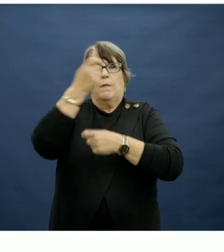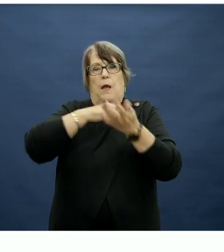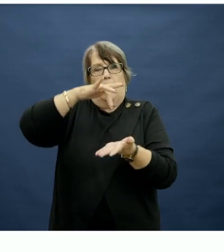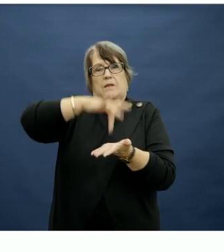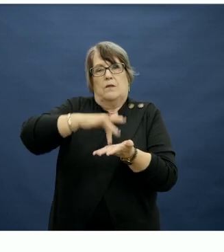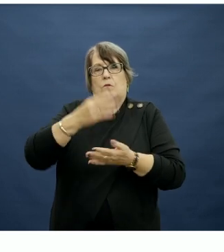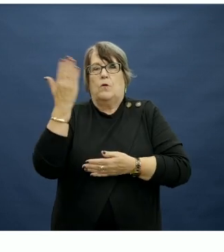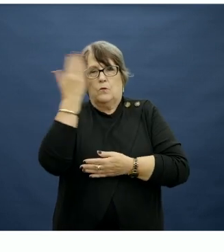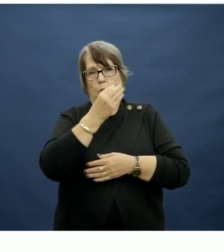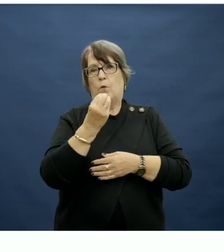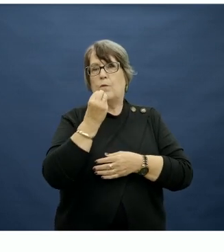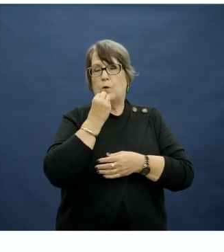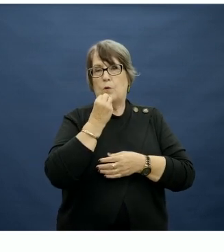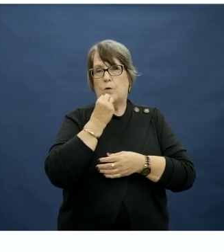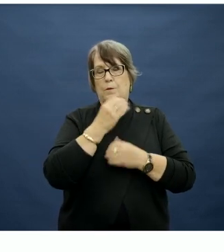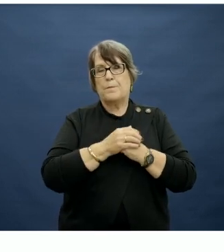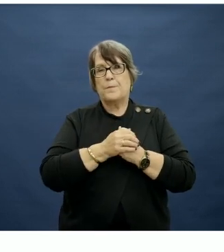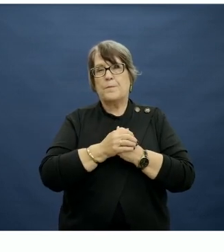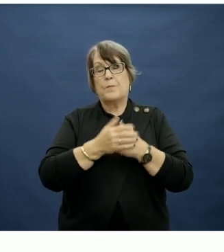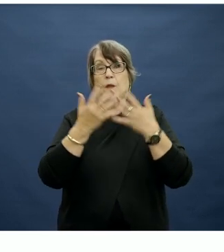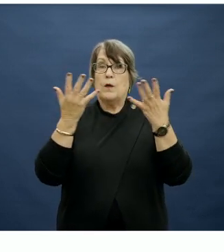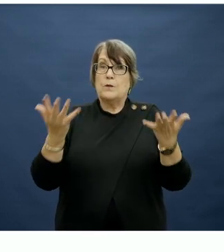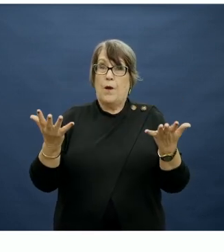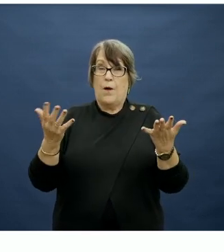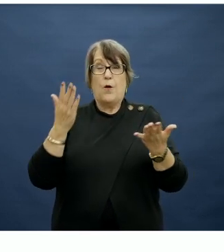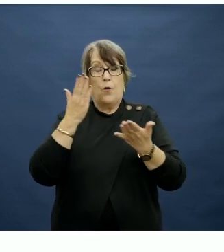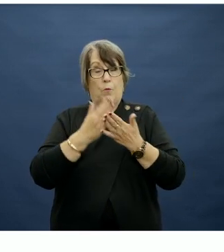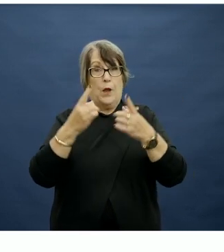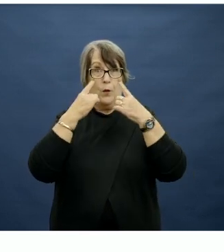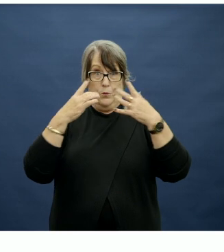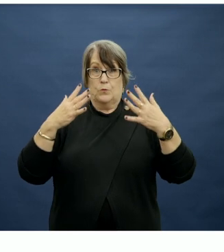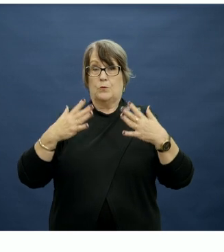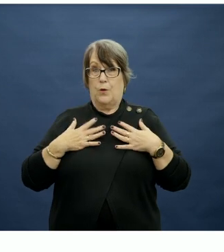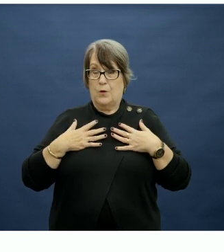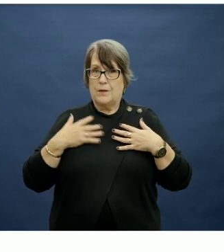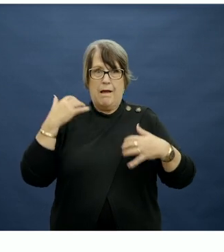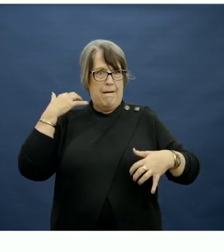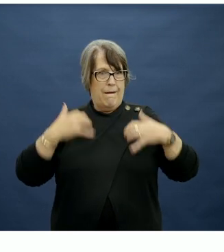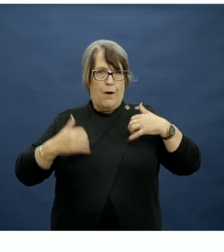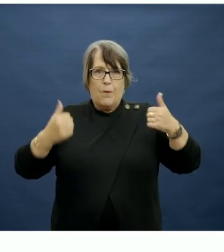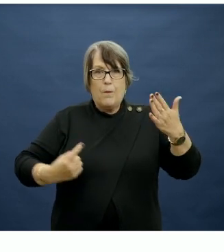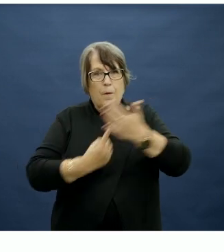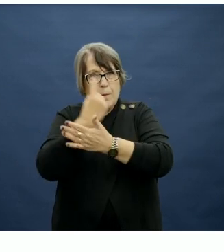So I think what this highlights is there's a really exciting opportunity and that there